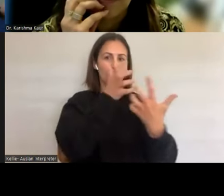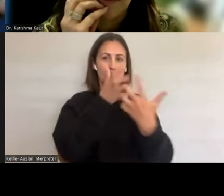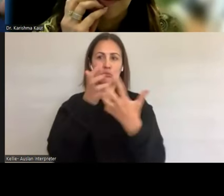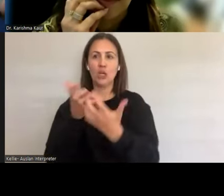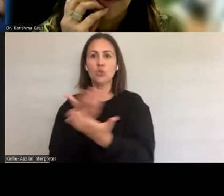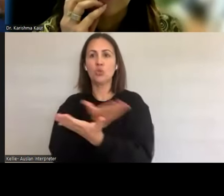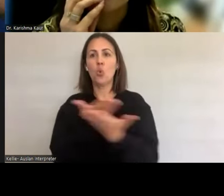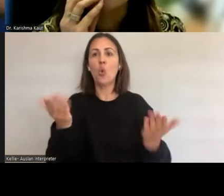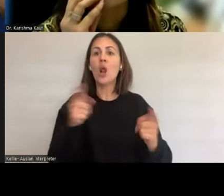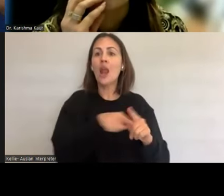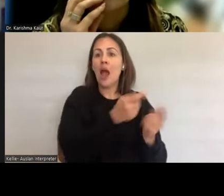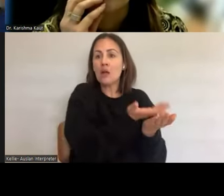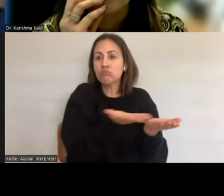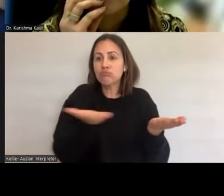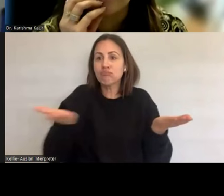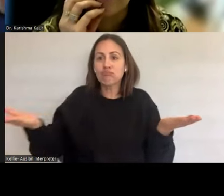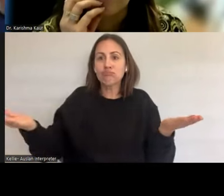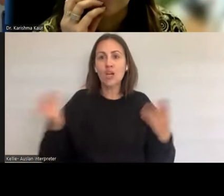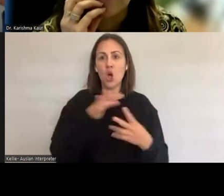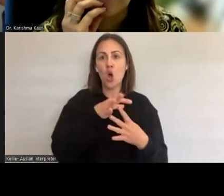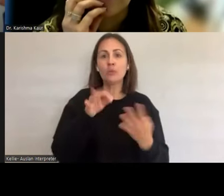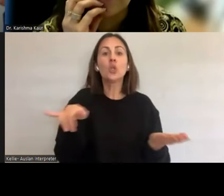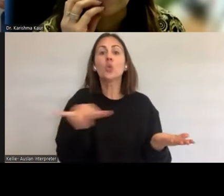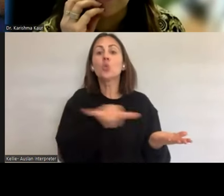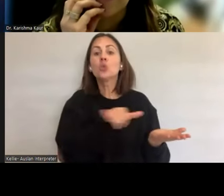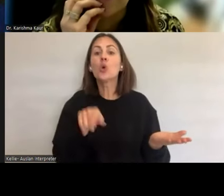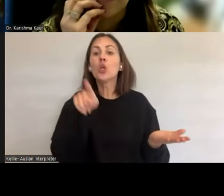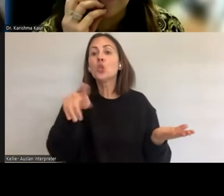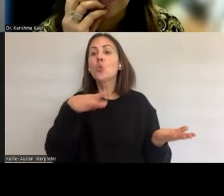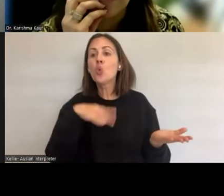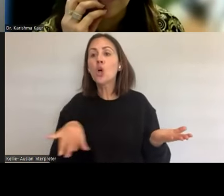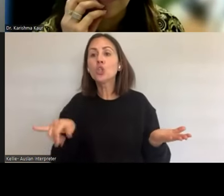Like what are the information you want to know and how do you want to get